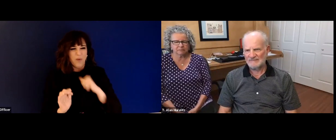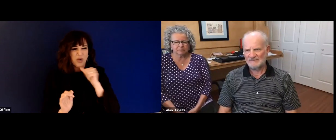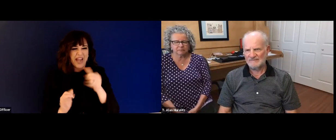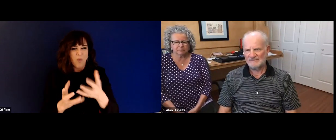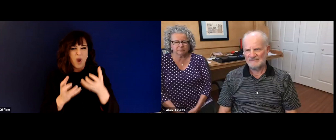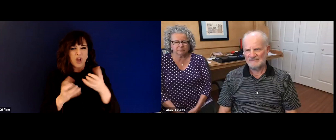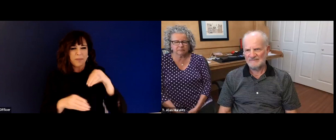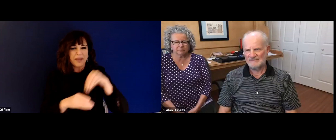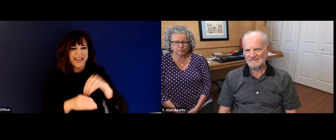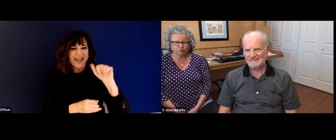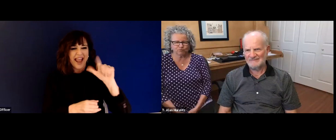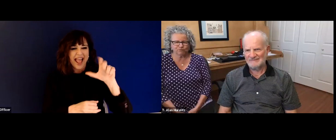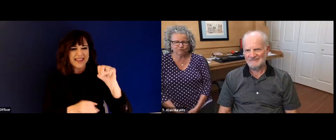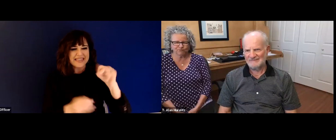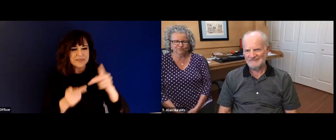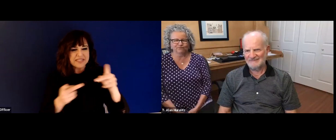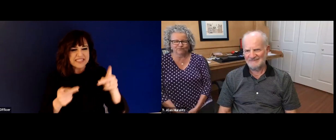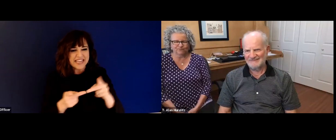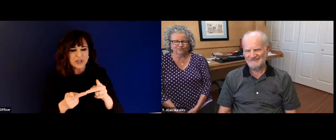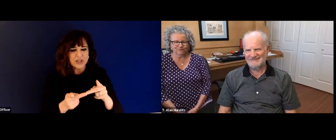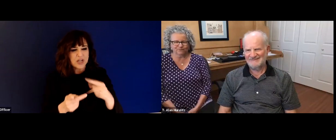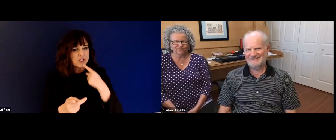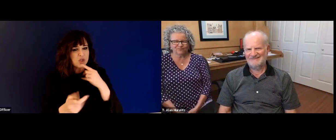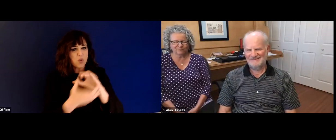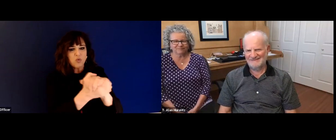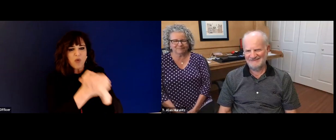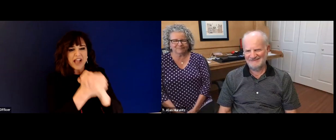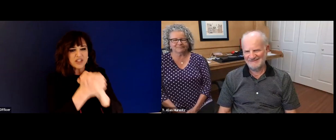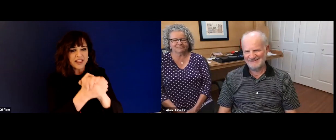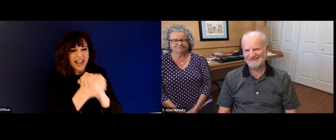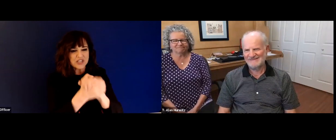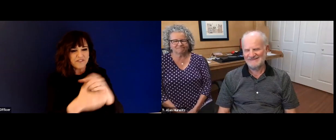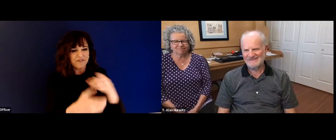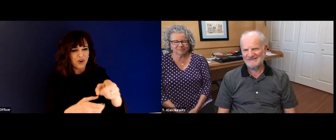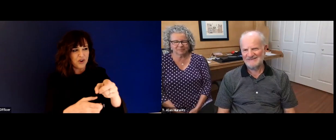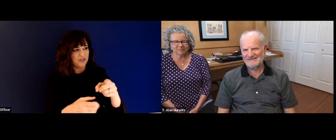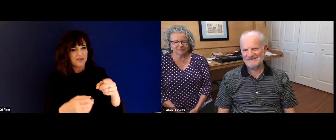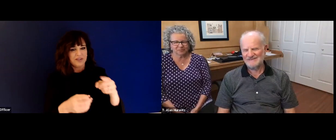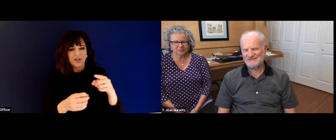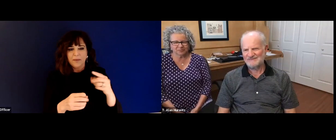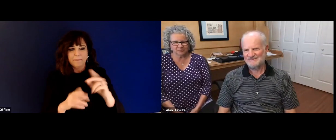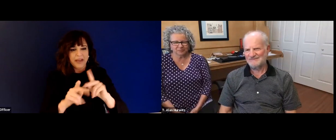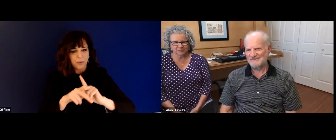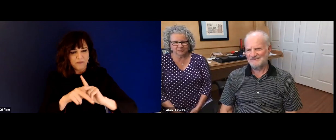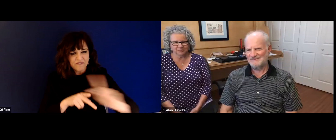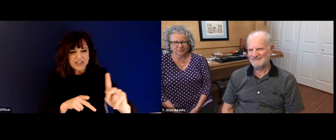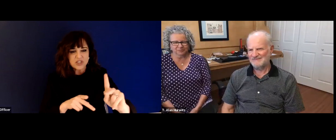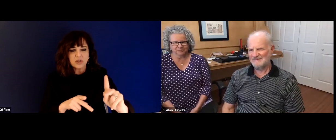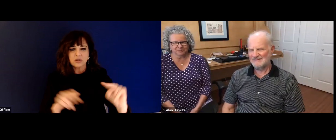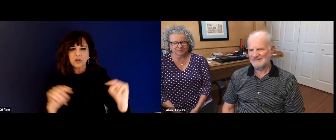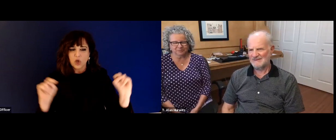know, it's just a mat. Wow, I'm imagining that you went through that. And I read that and I was like, Oh, I would not want to be